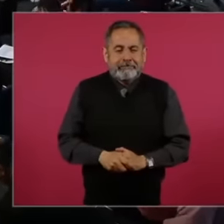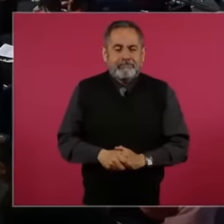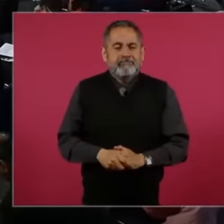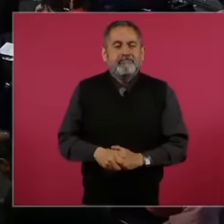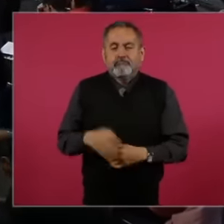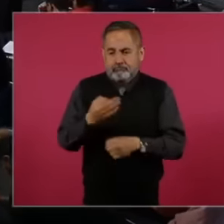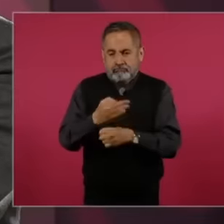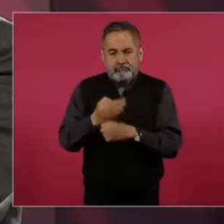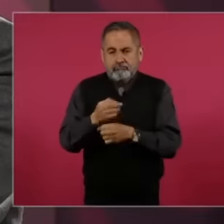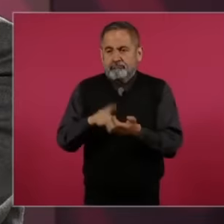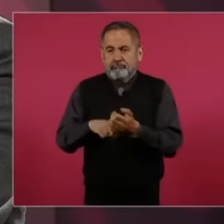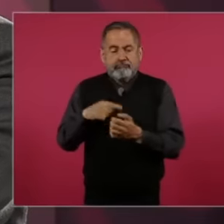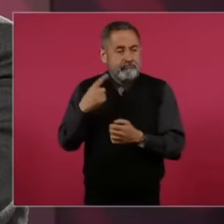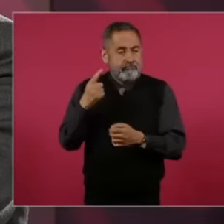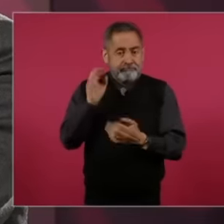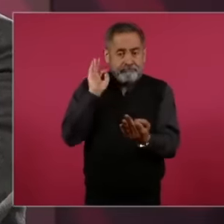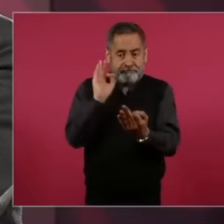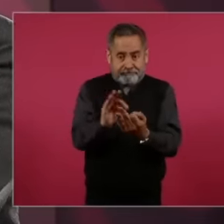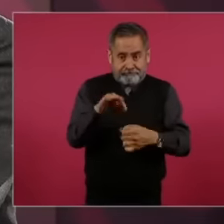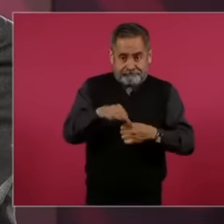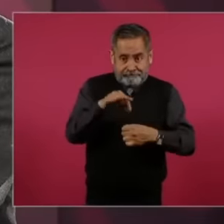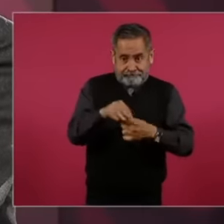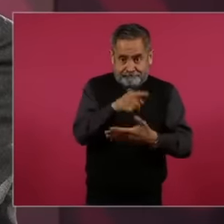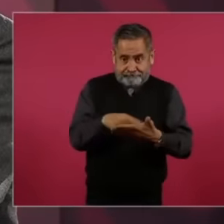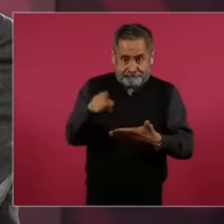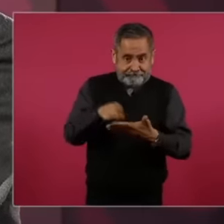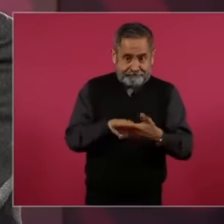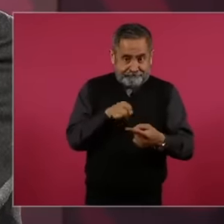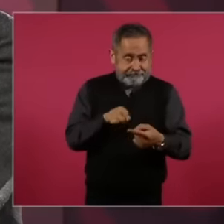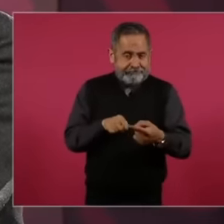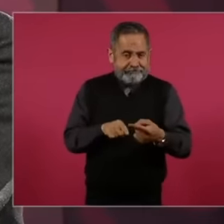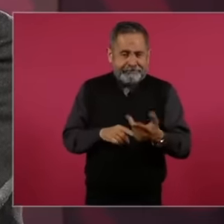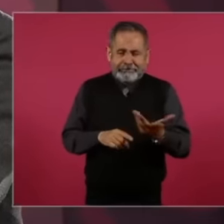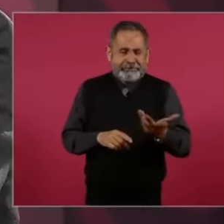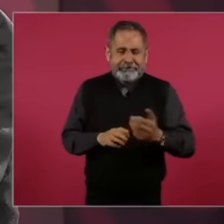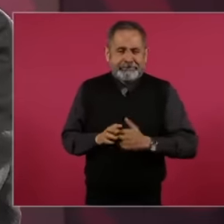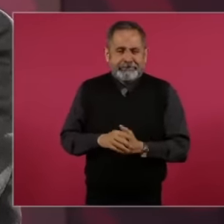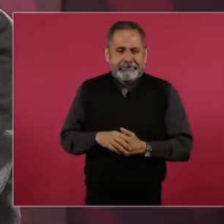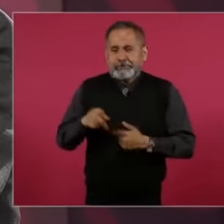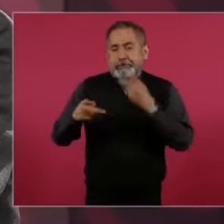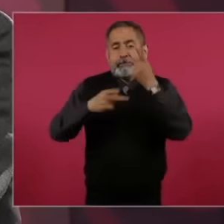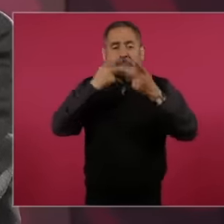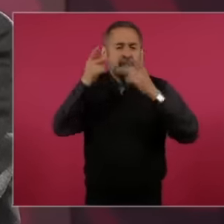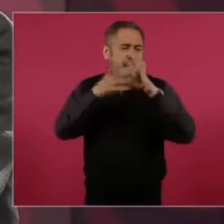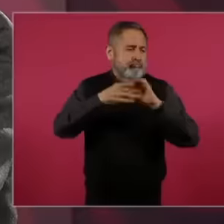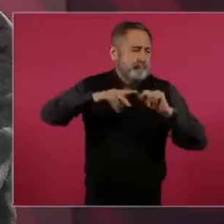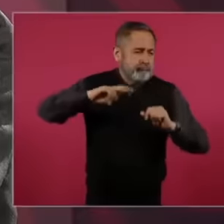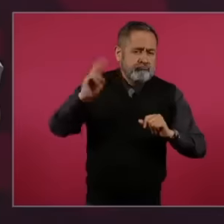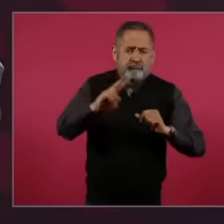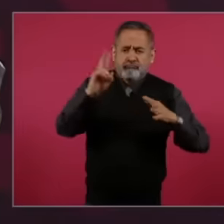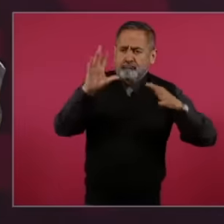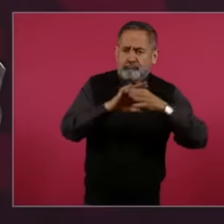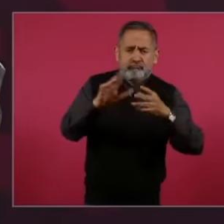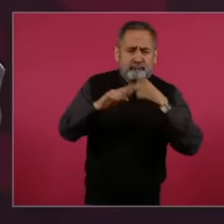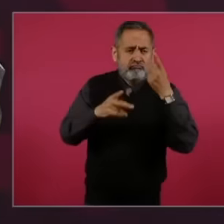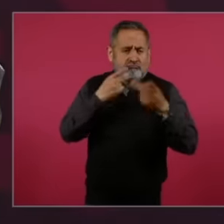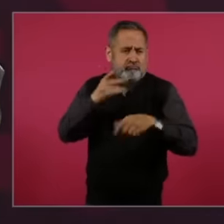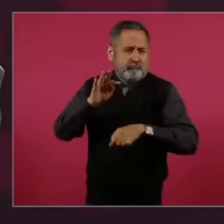more rhetoric in these electoral times